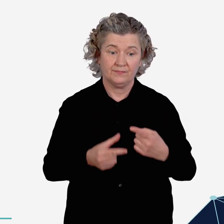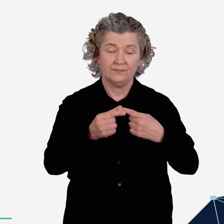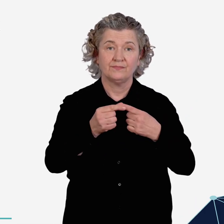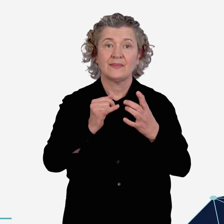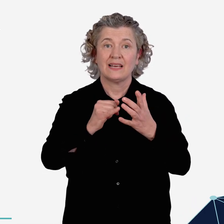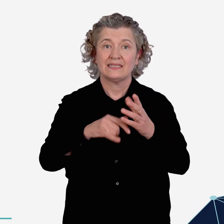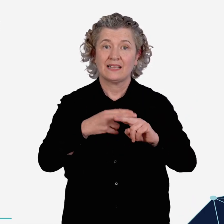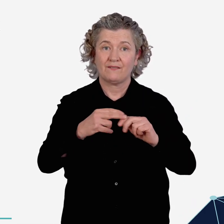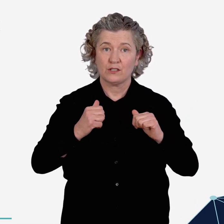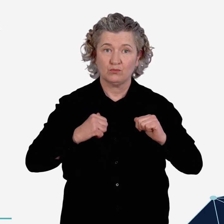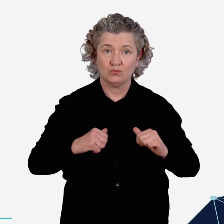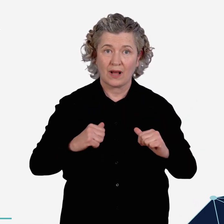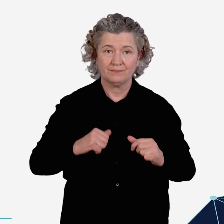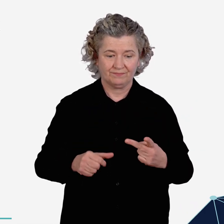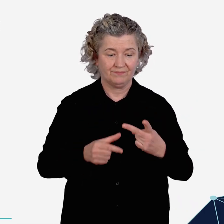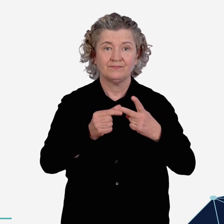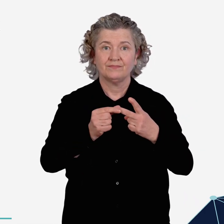Staff training